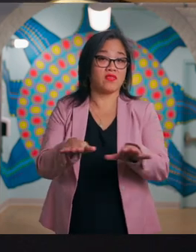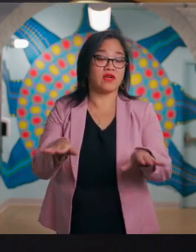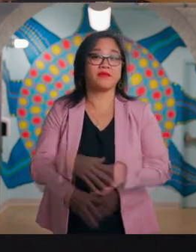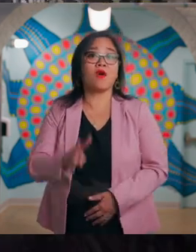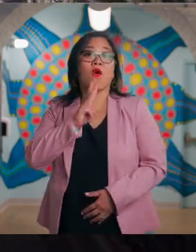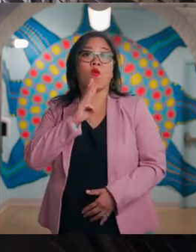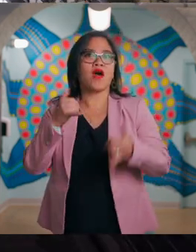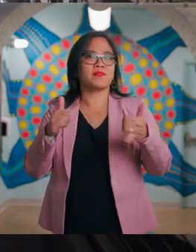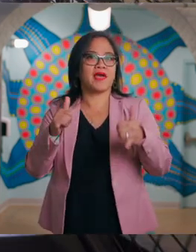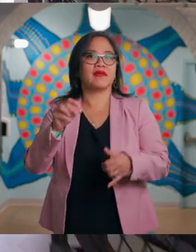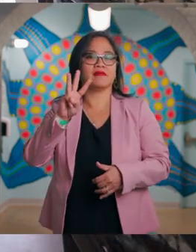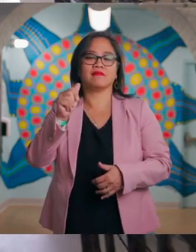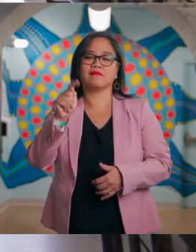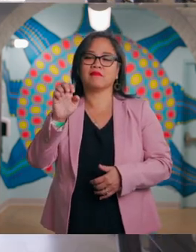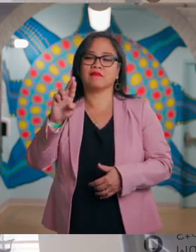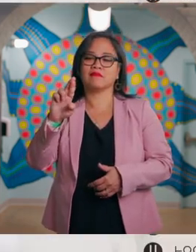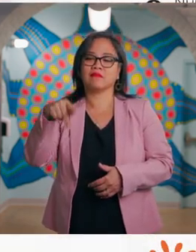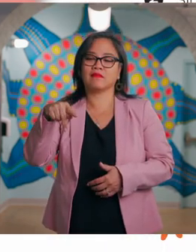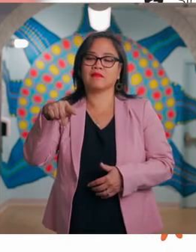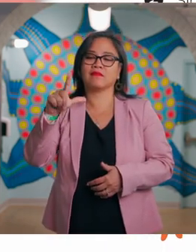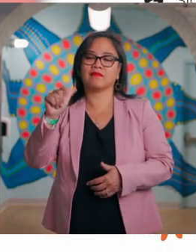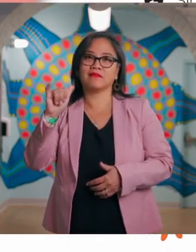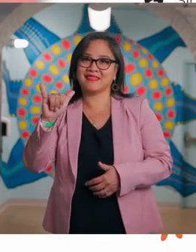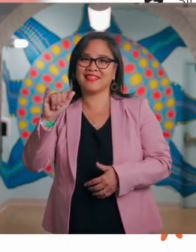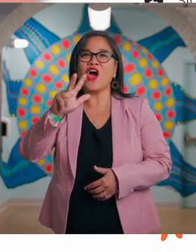Waterplay on the third floor can be reached by the same elevator or stairs.